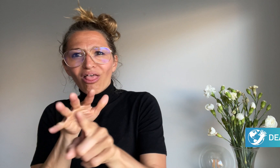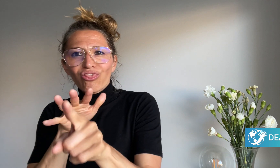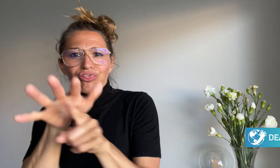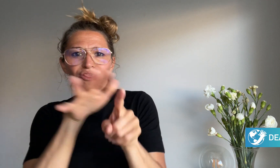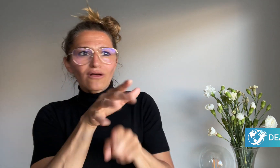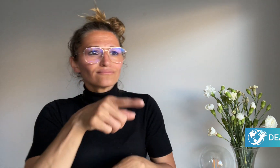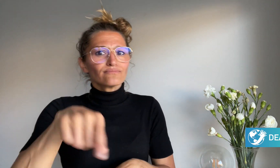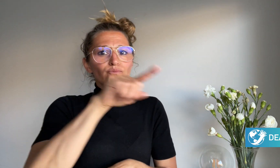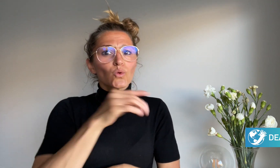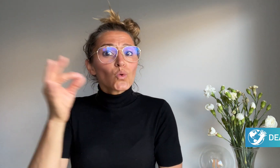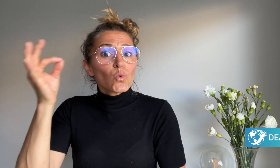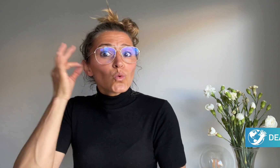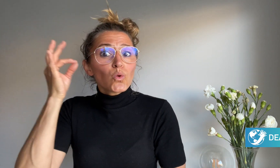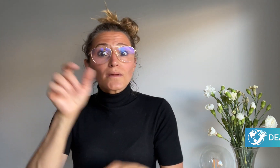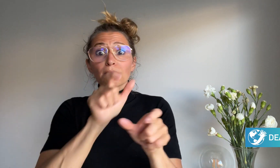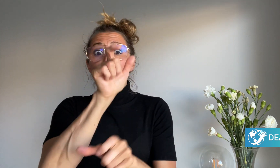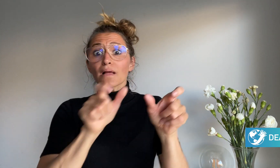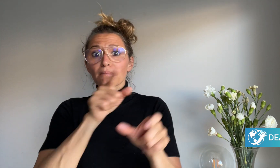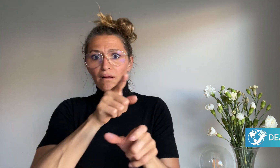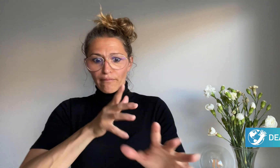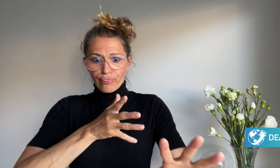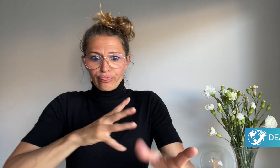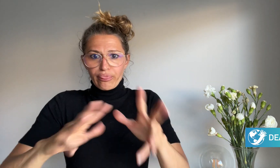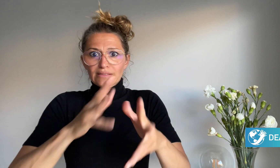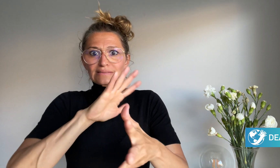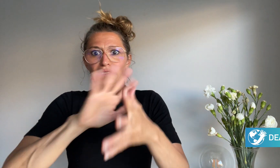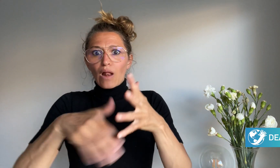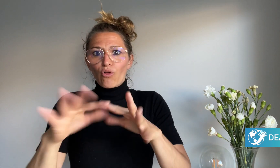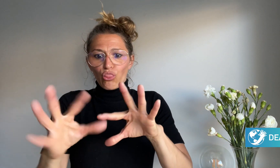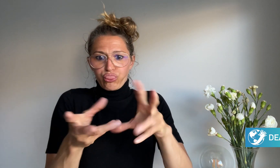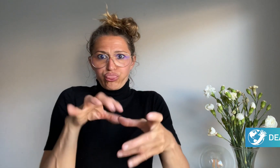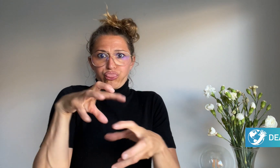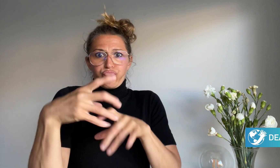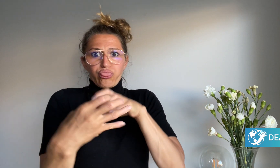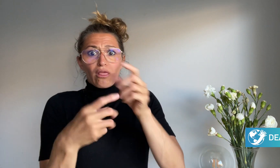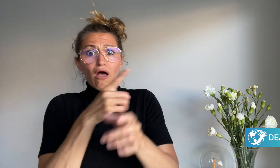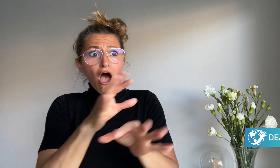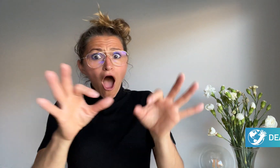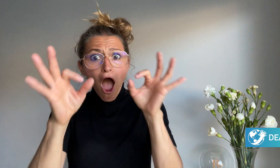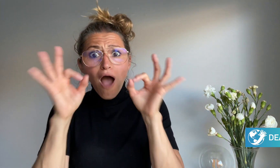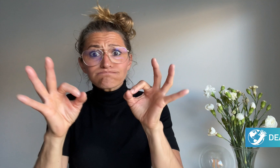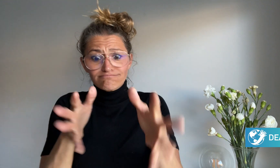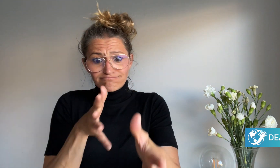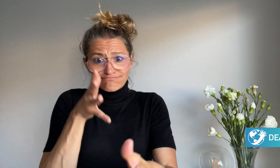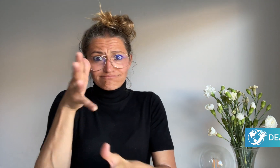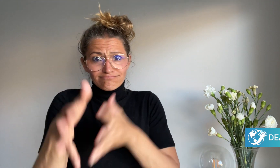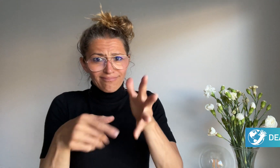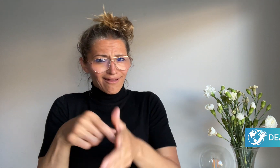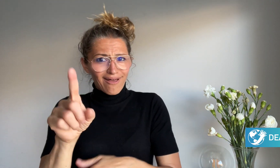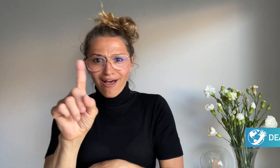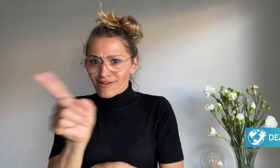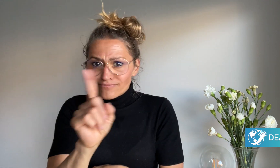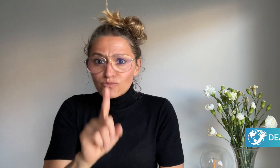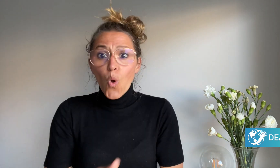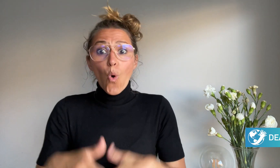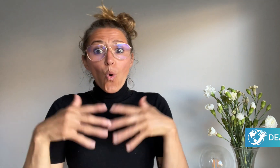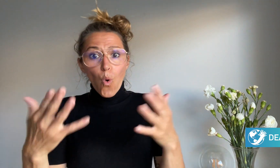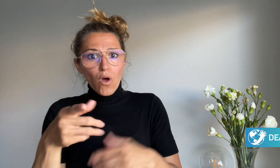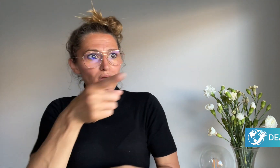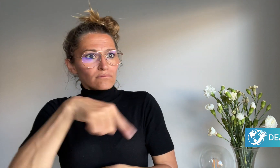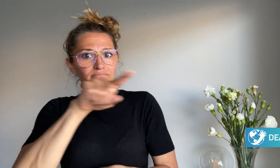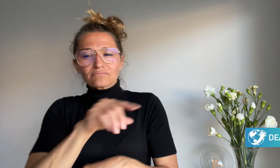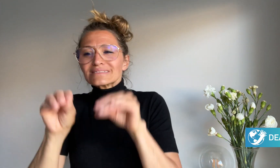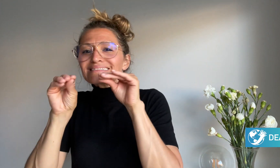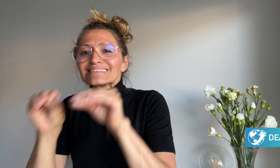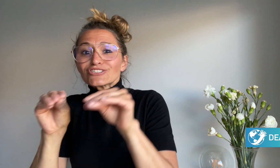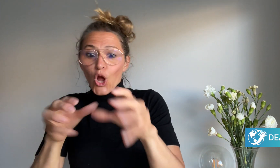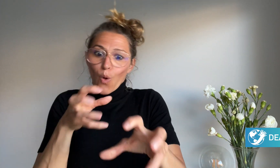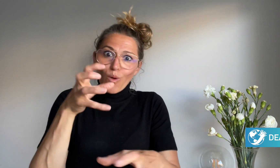who sign inaccurately or teach wrong songs. Lyles said